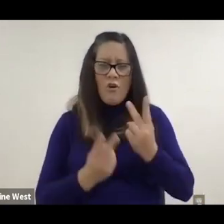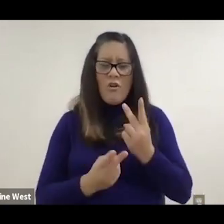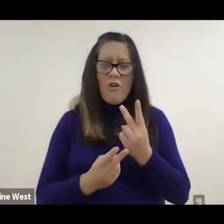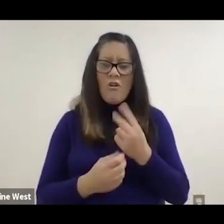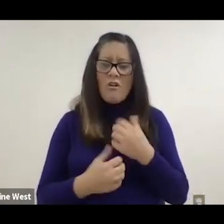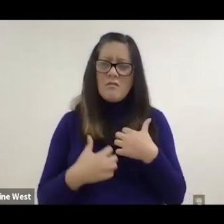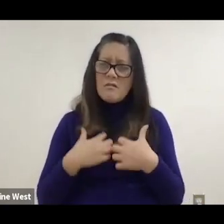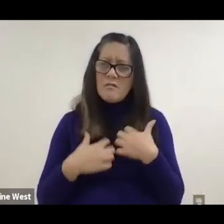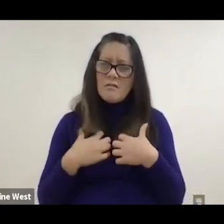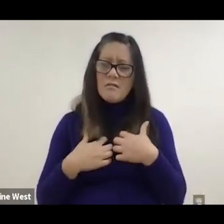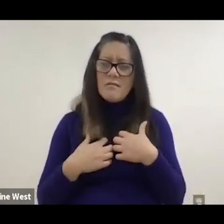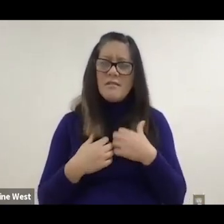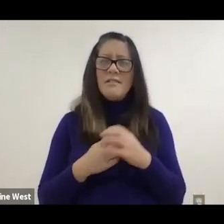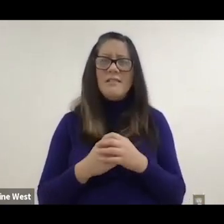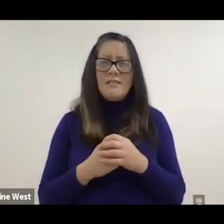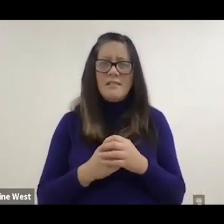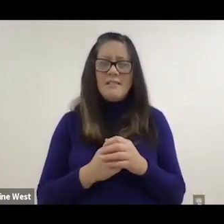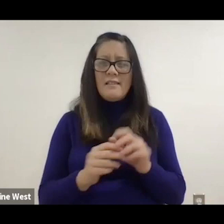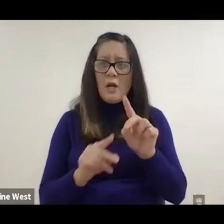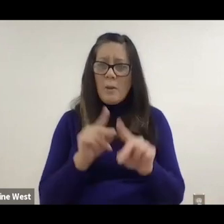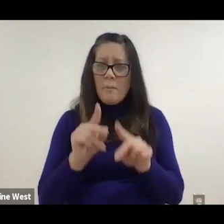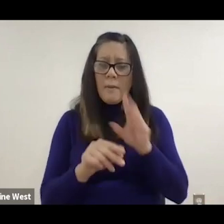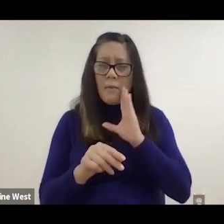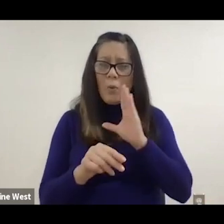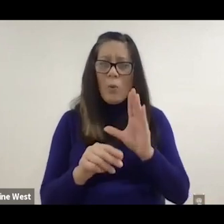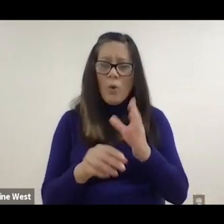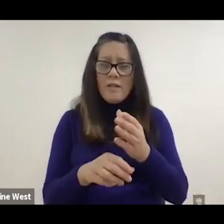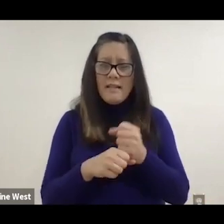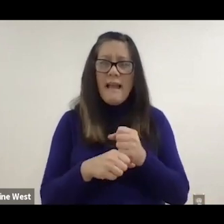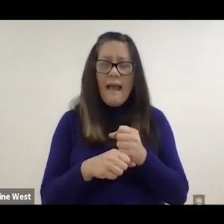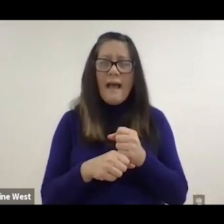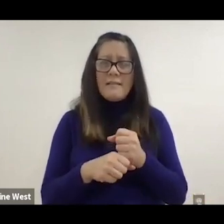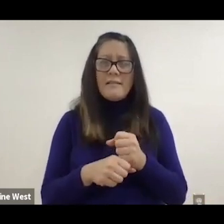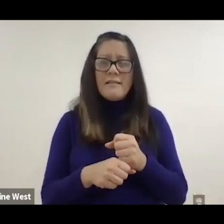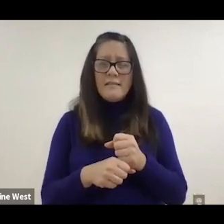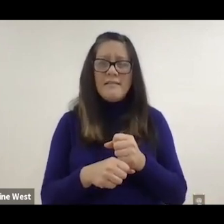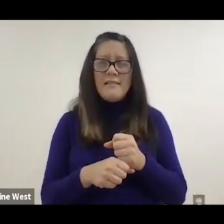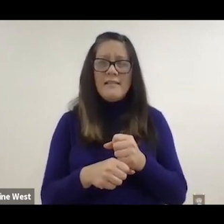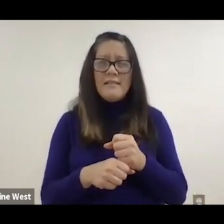that people would get a manual tilt in reclining wheelchairs because they